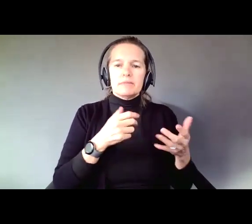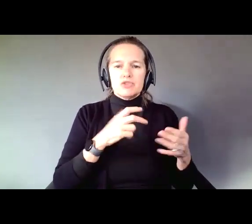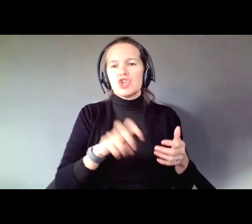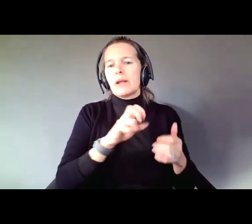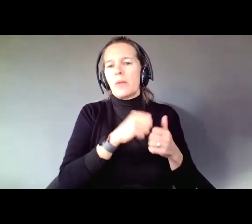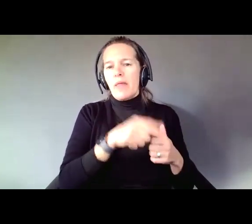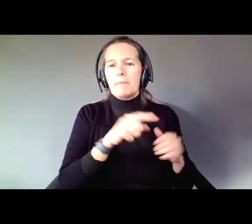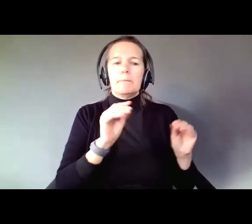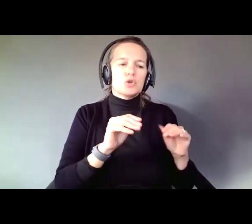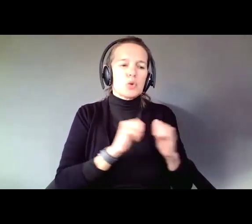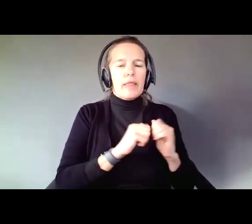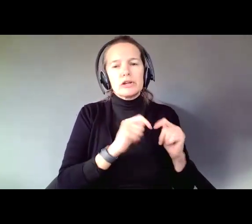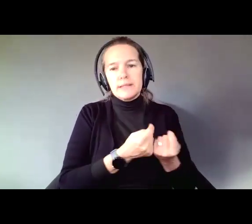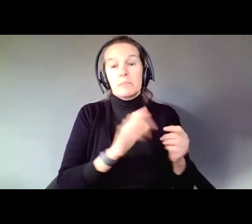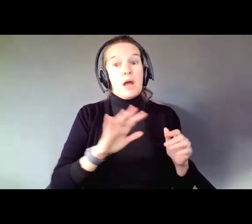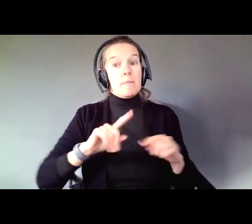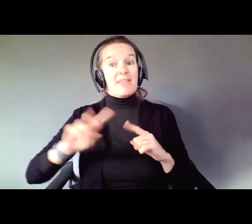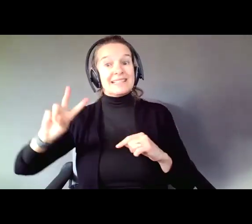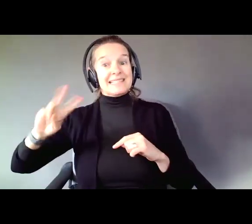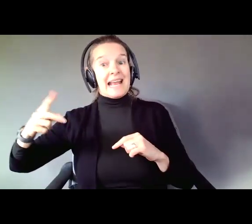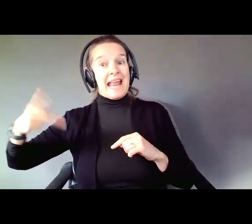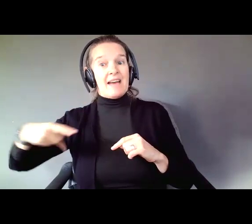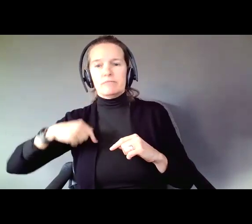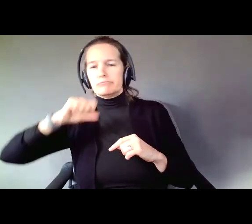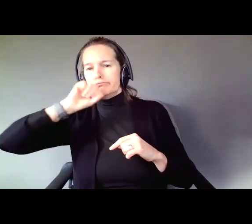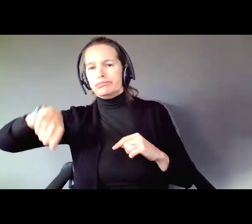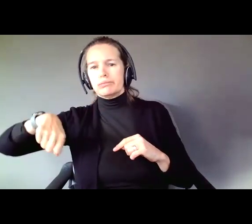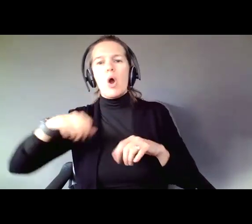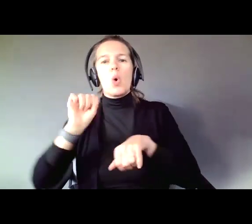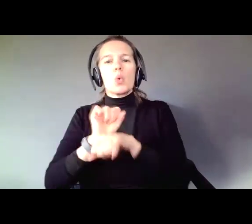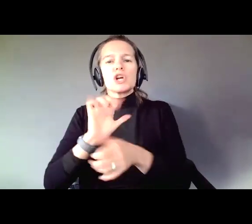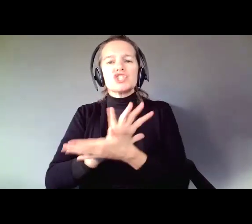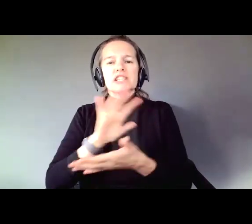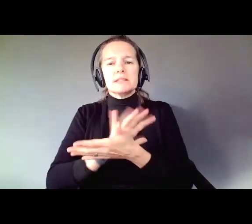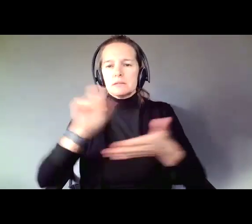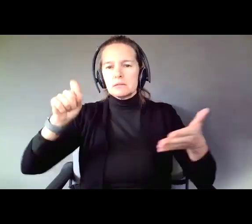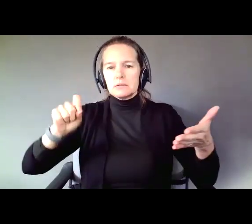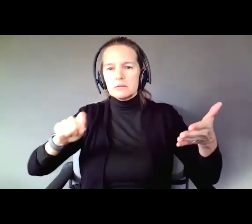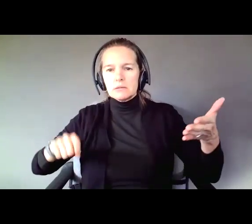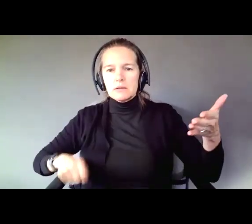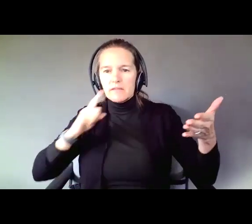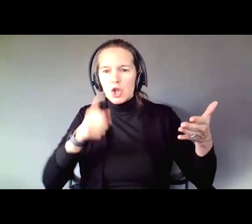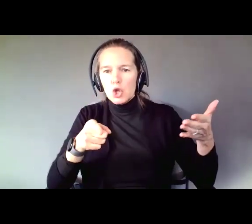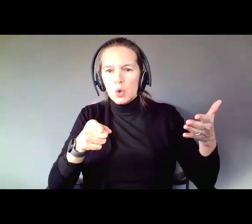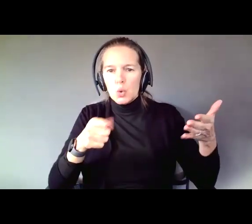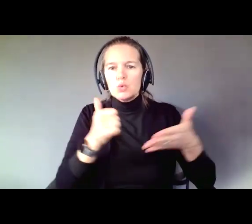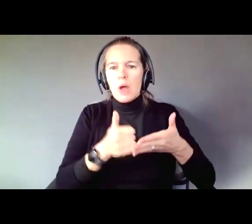But the entire second part that I love, is worksheets. Ways to guide you through a plan. Think about